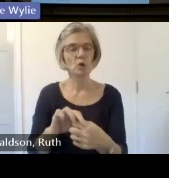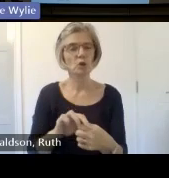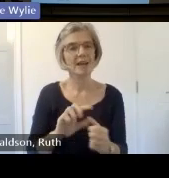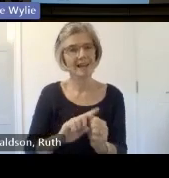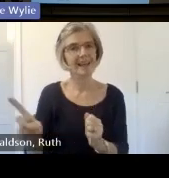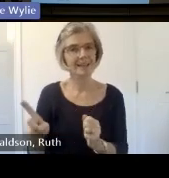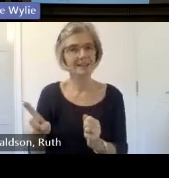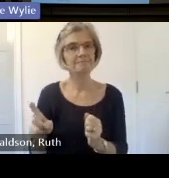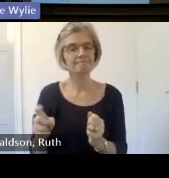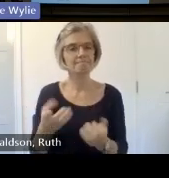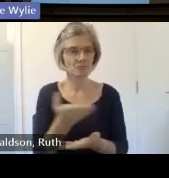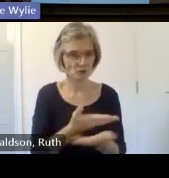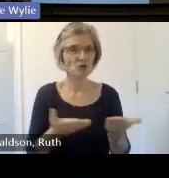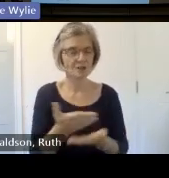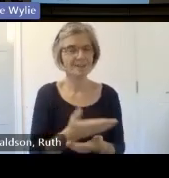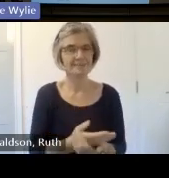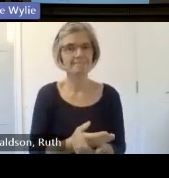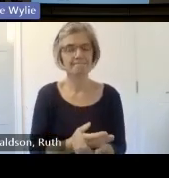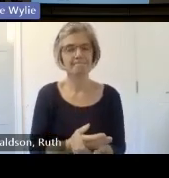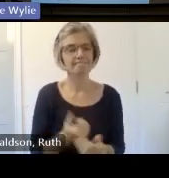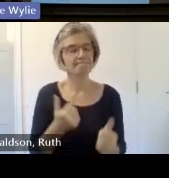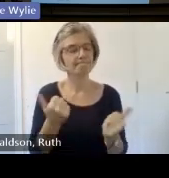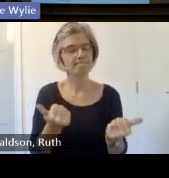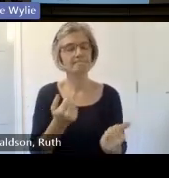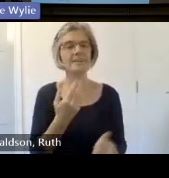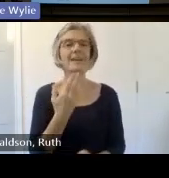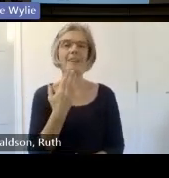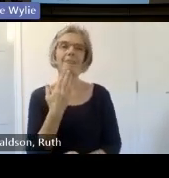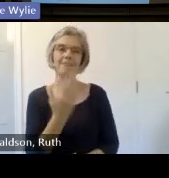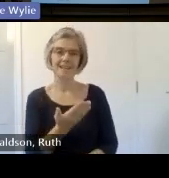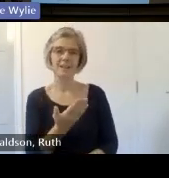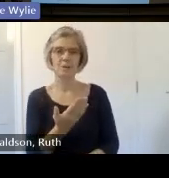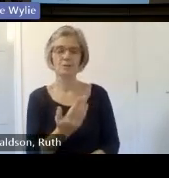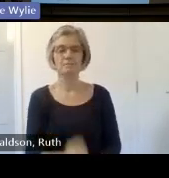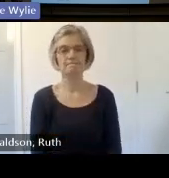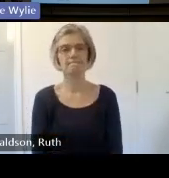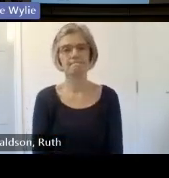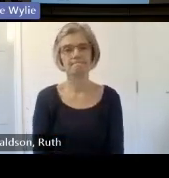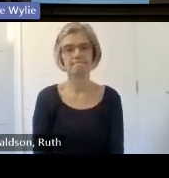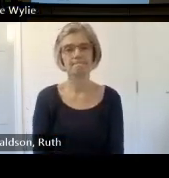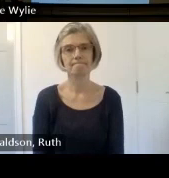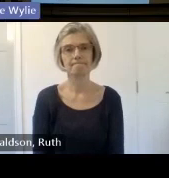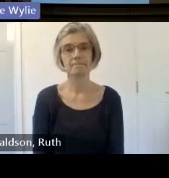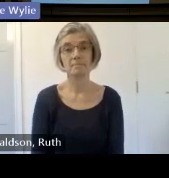we can give you that email just come and find us okay any more questions from the room okay